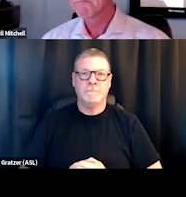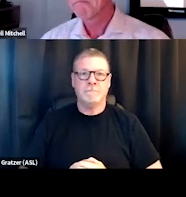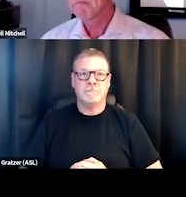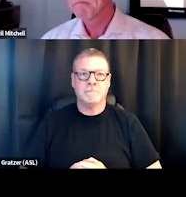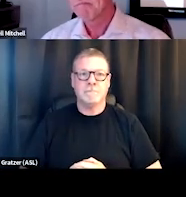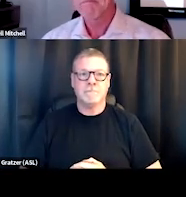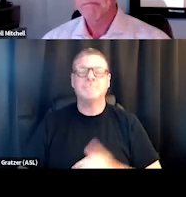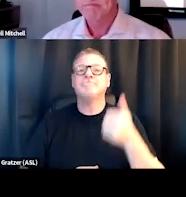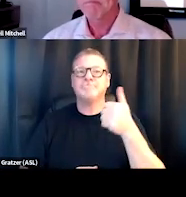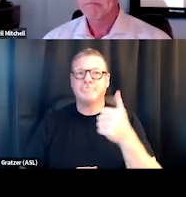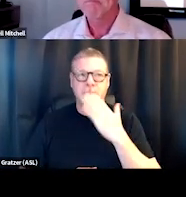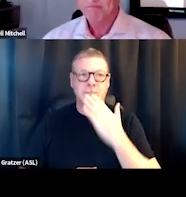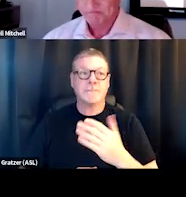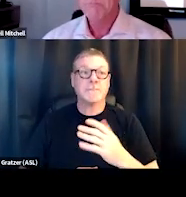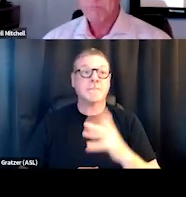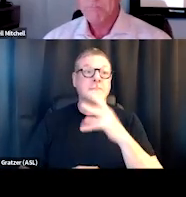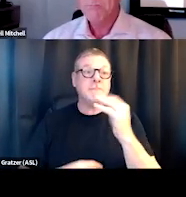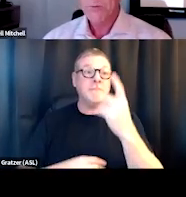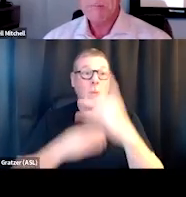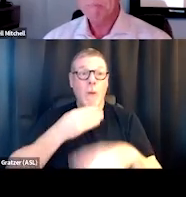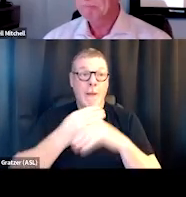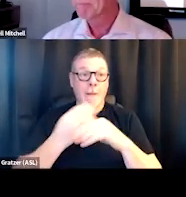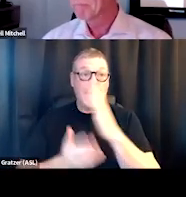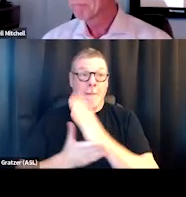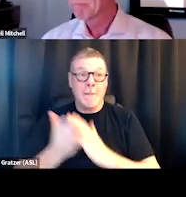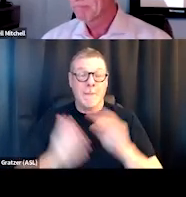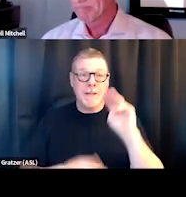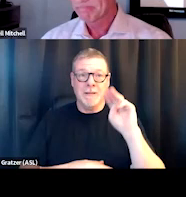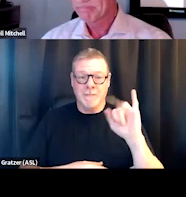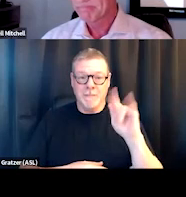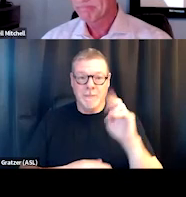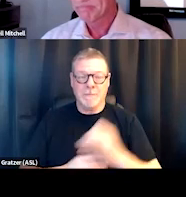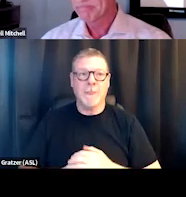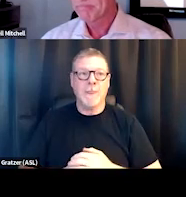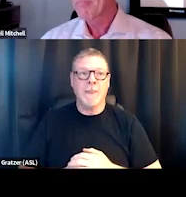Great, thank you. - Hey, Darrell, if I could add just one piece to that too. From the operational standpoint in housing,